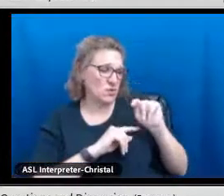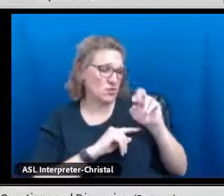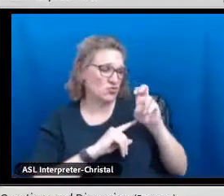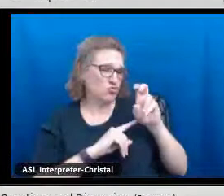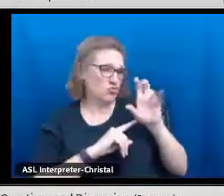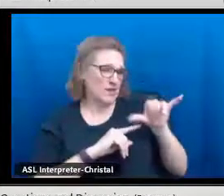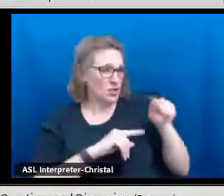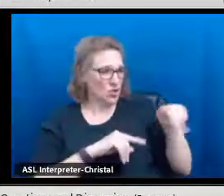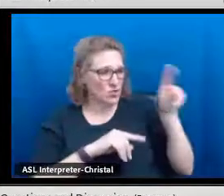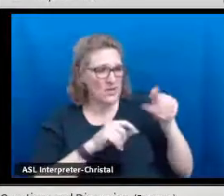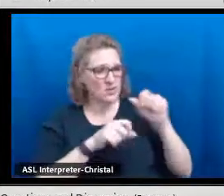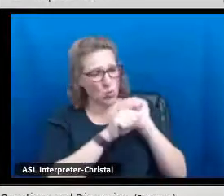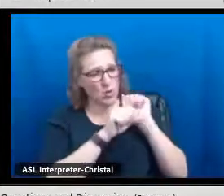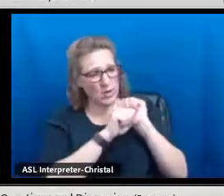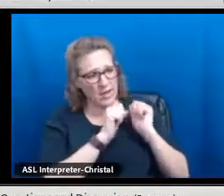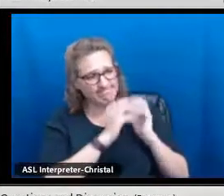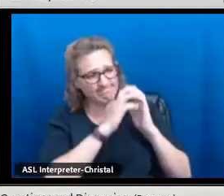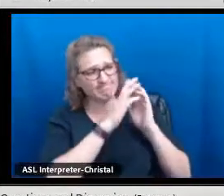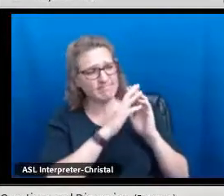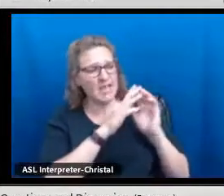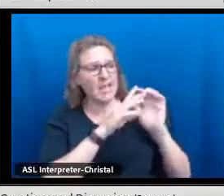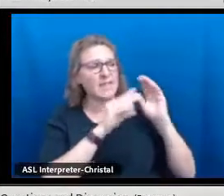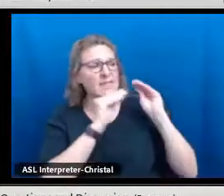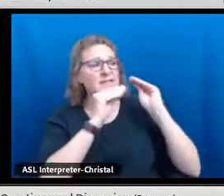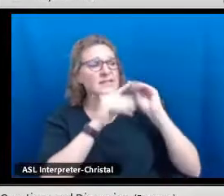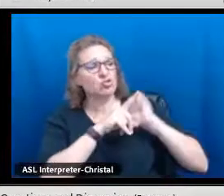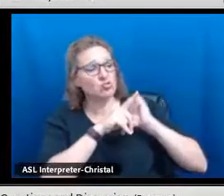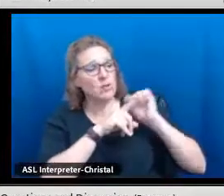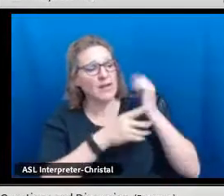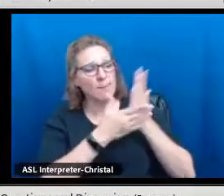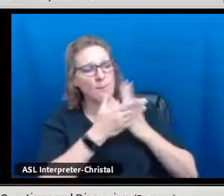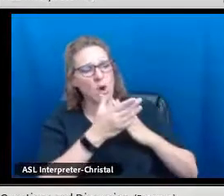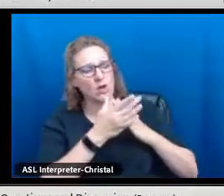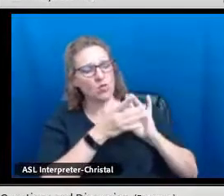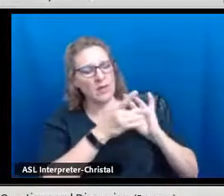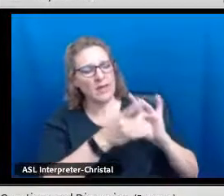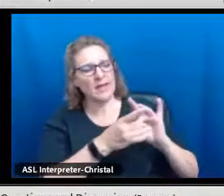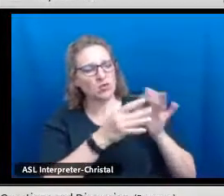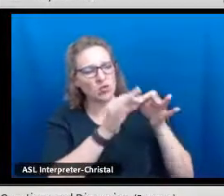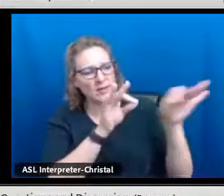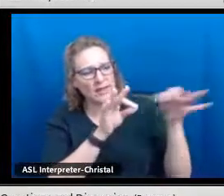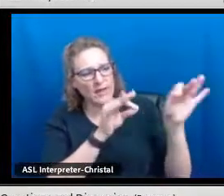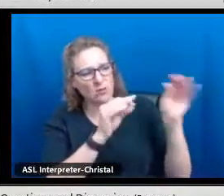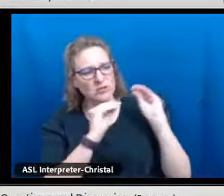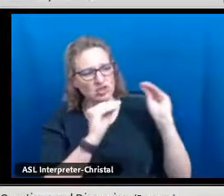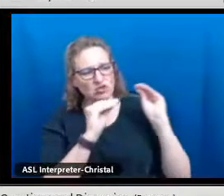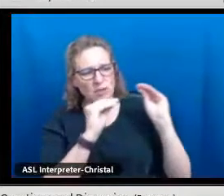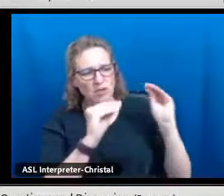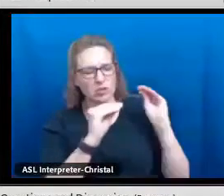process going in their school or district, and maybe in your case Tracey as you are working